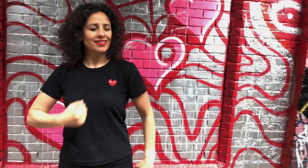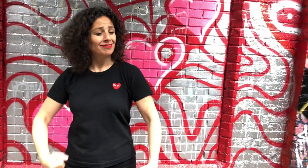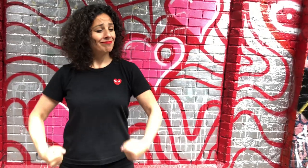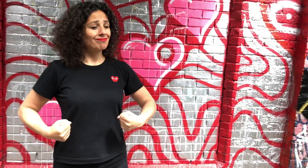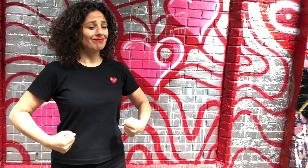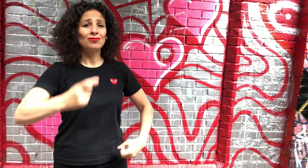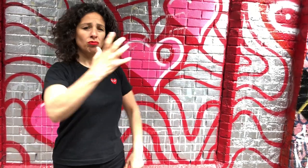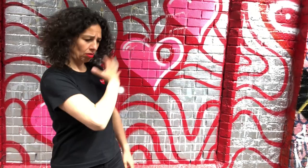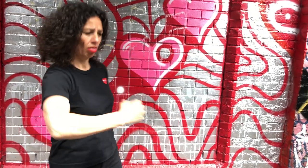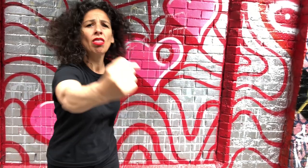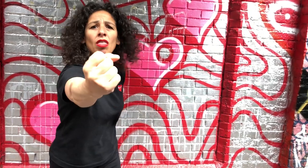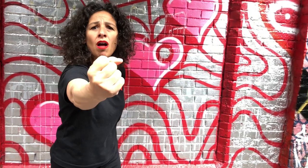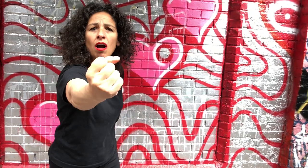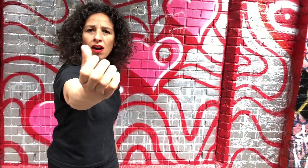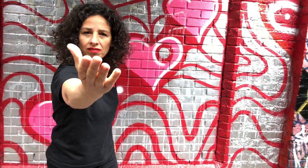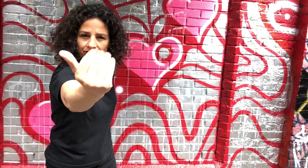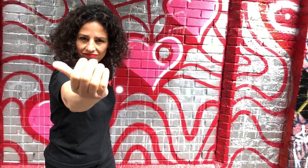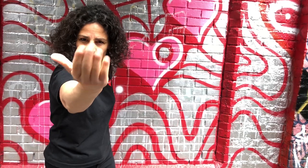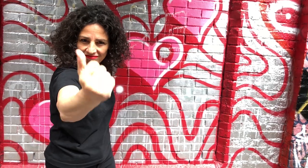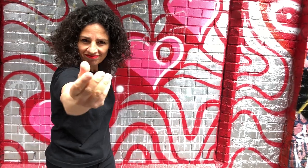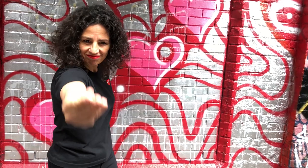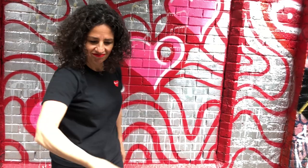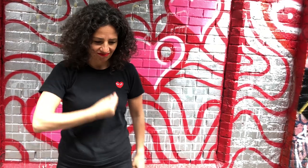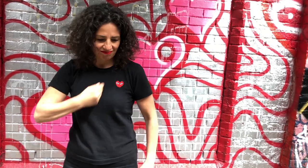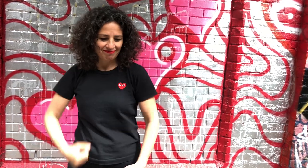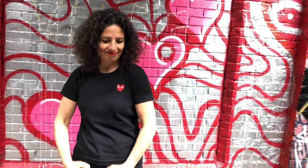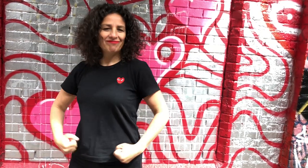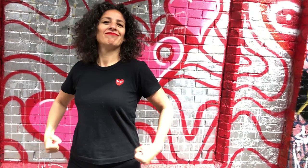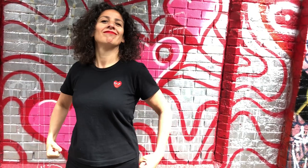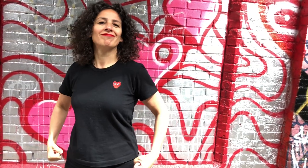I want the power that you took away from me